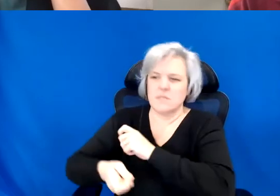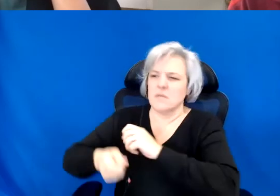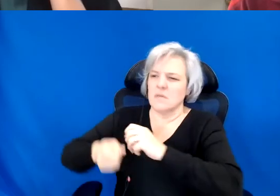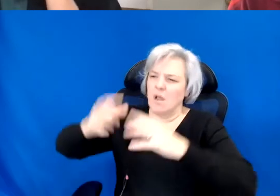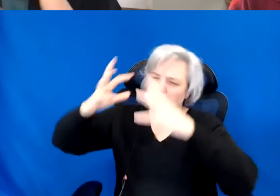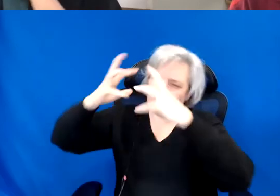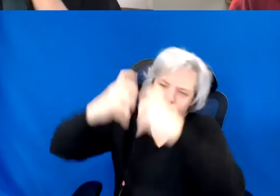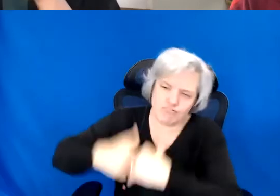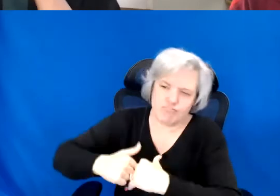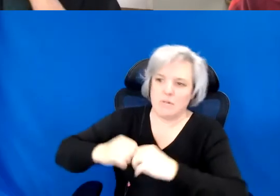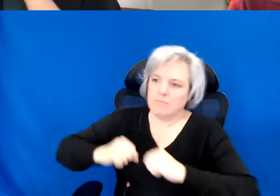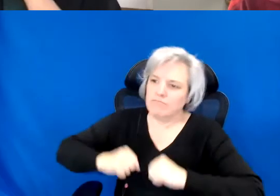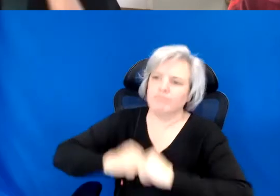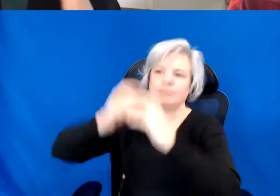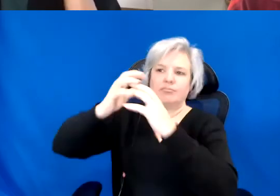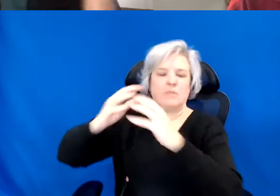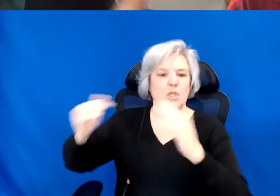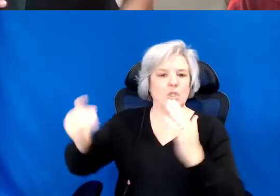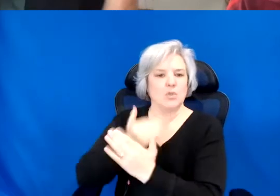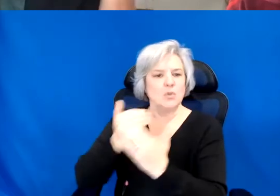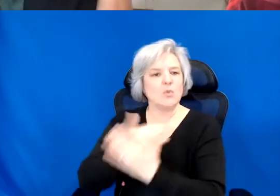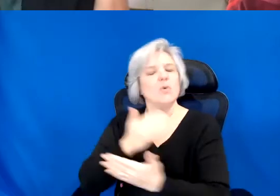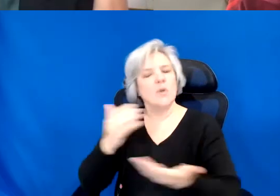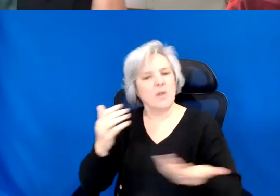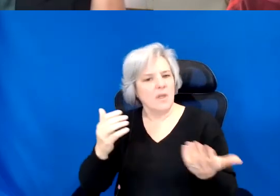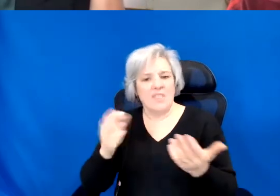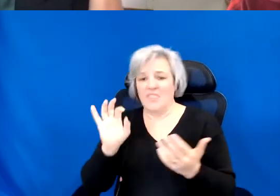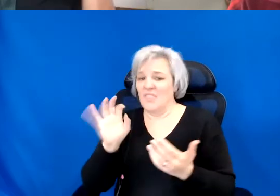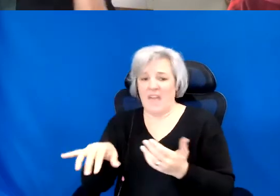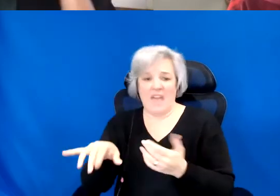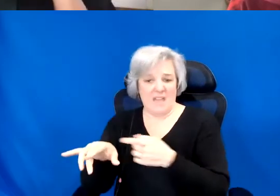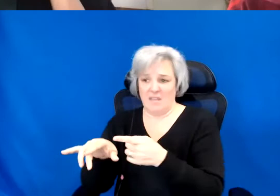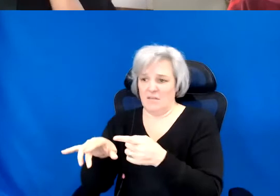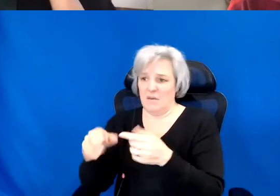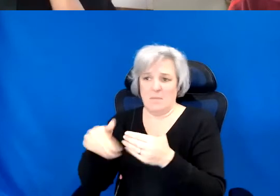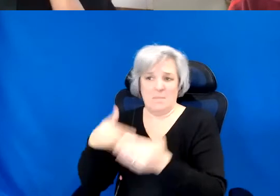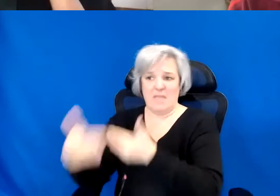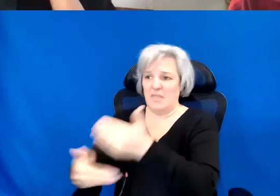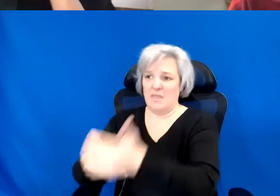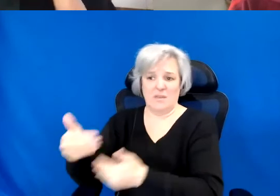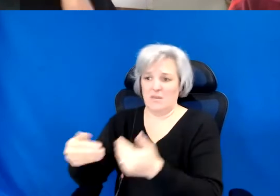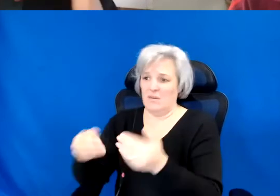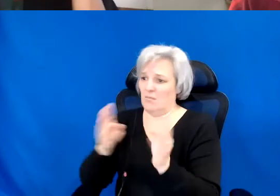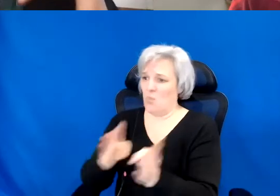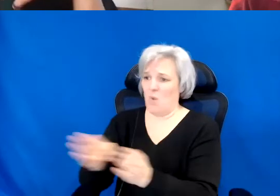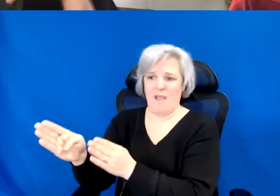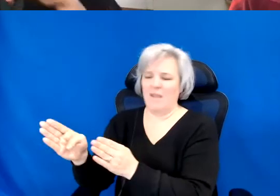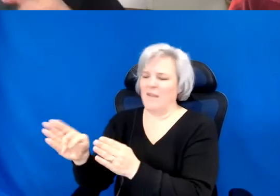And how that method can be set to any kind of, any other kind of project that is not